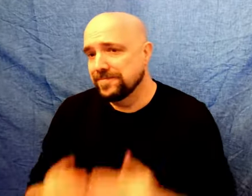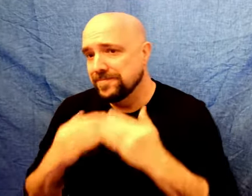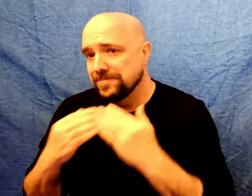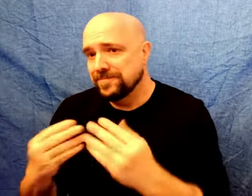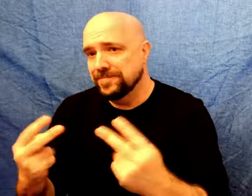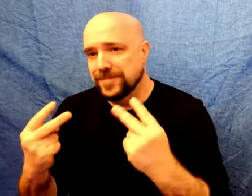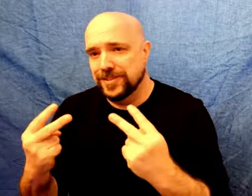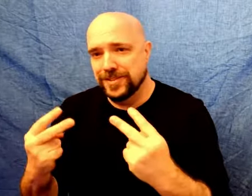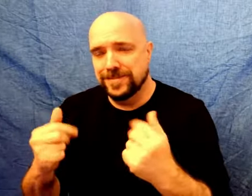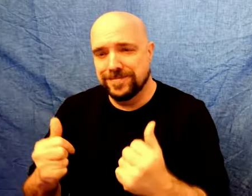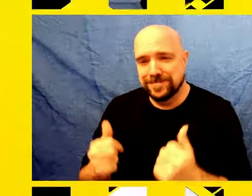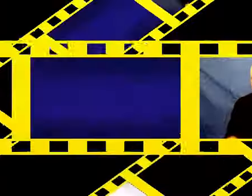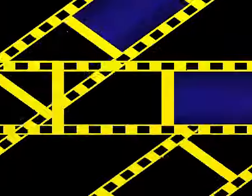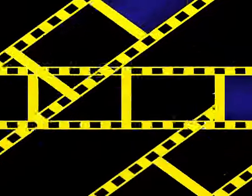Thank you for watching.